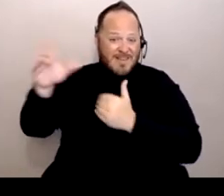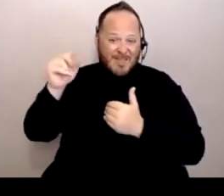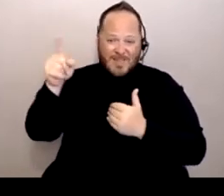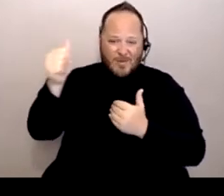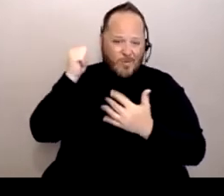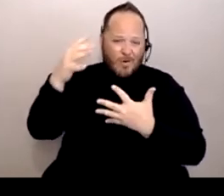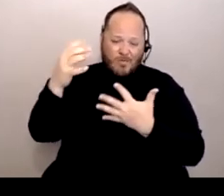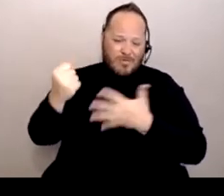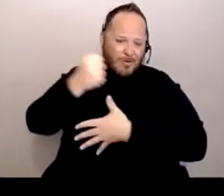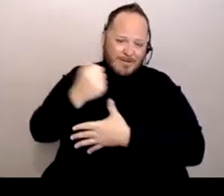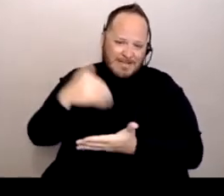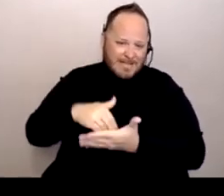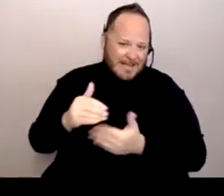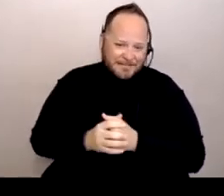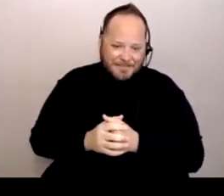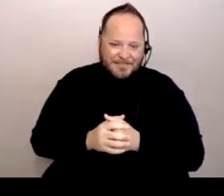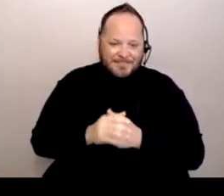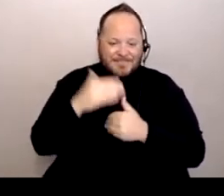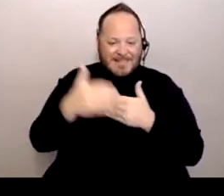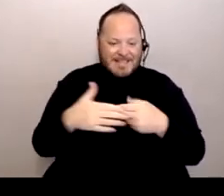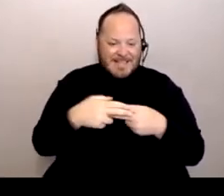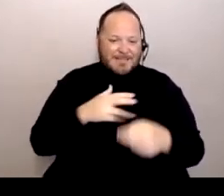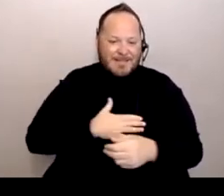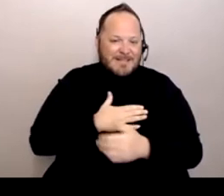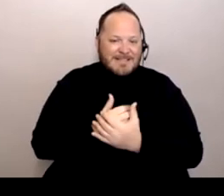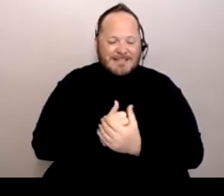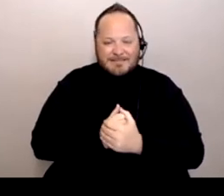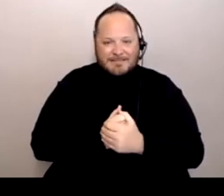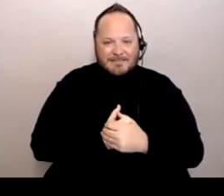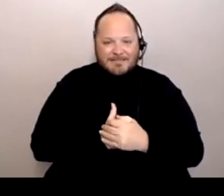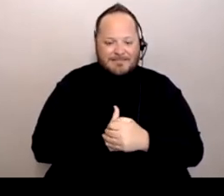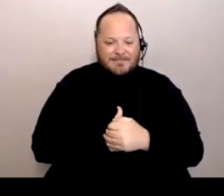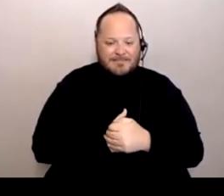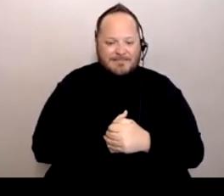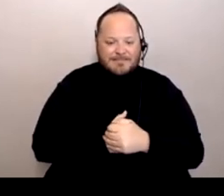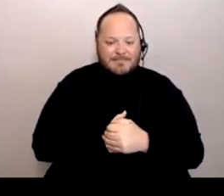Go ahead and switch the slide, please. So going on to the school reopenings,